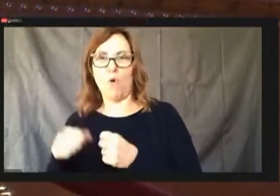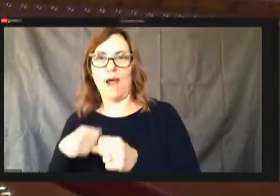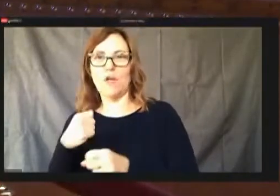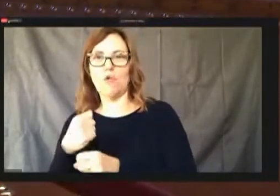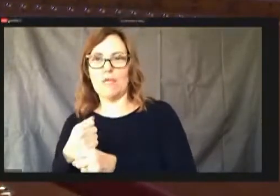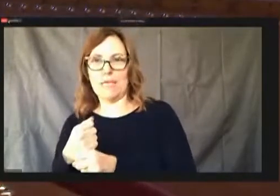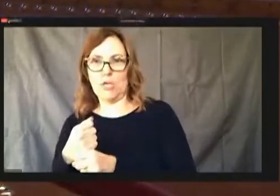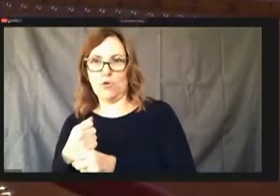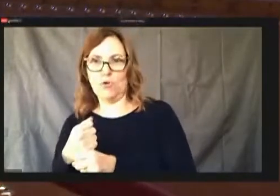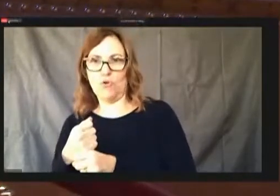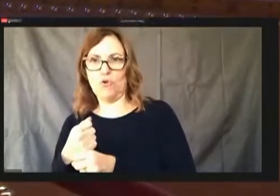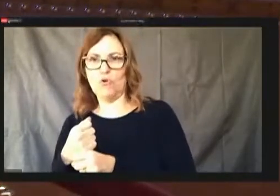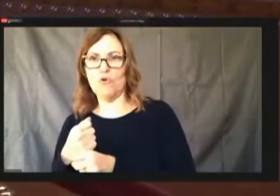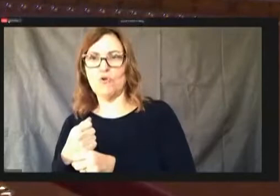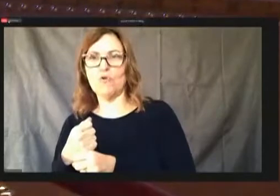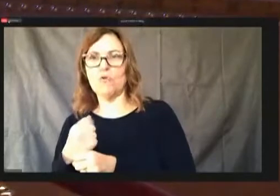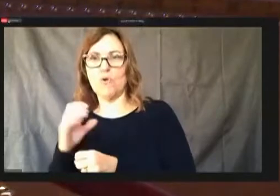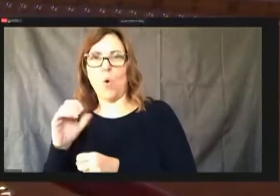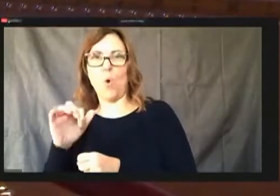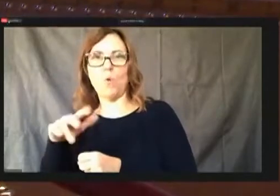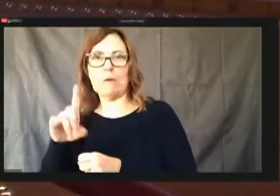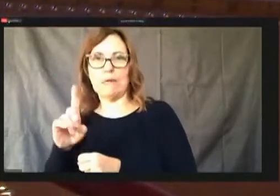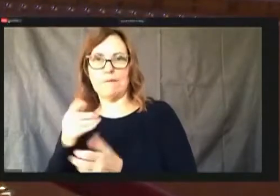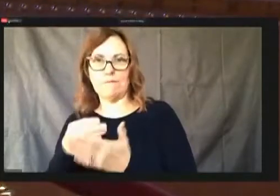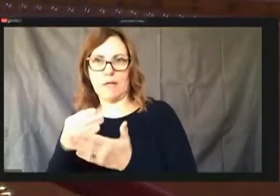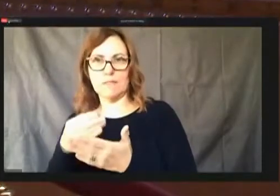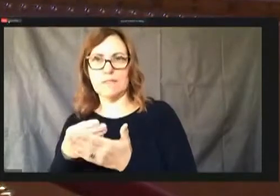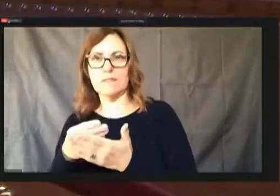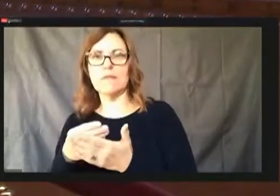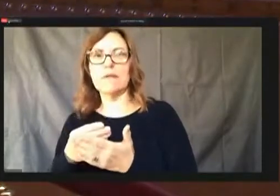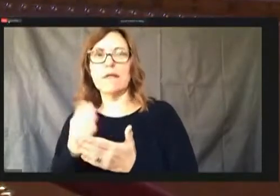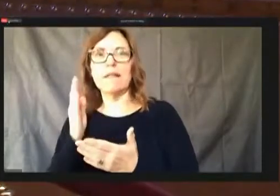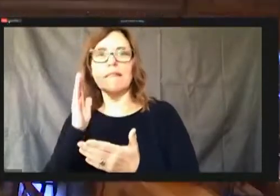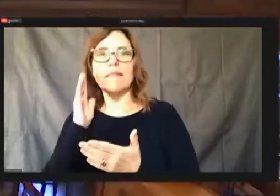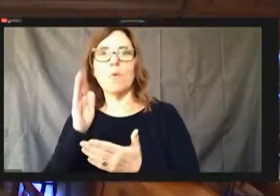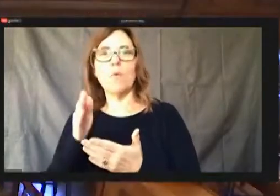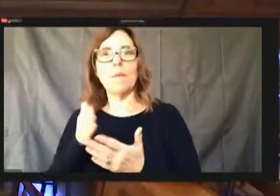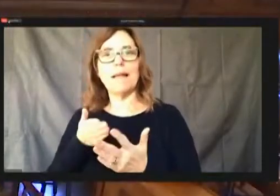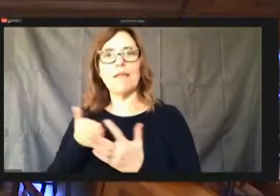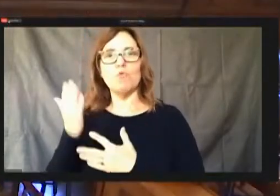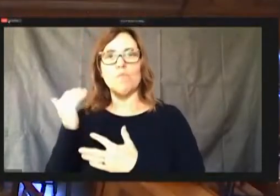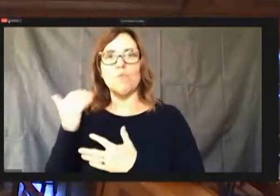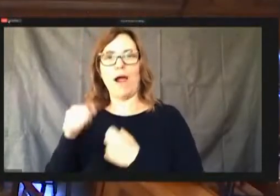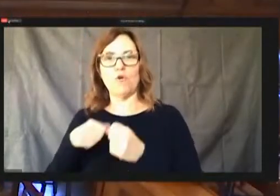through prior years, st resurfacing. Most of roof, second session.